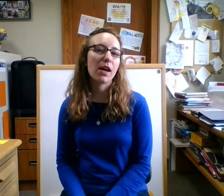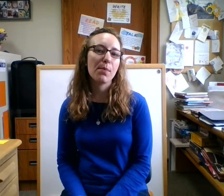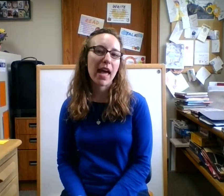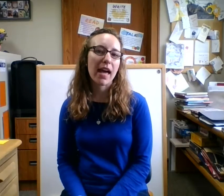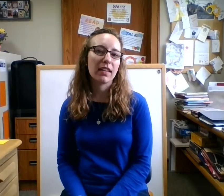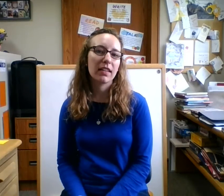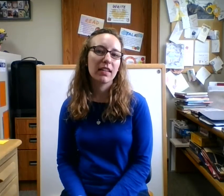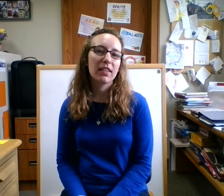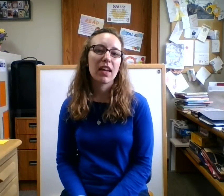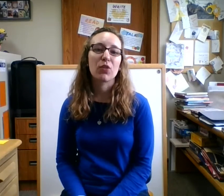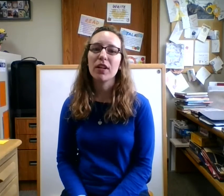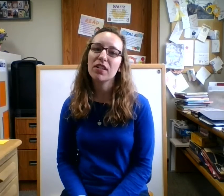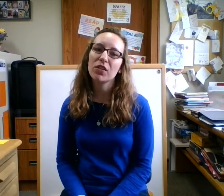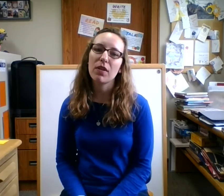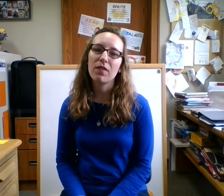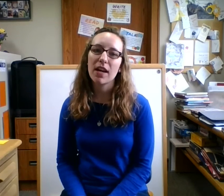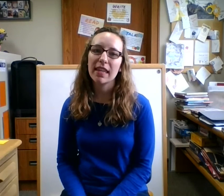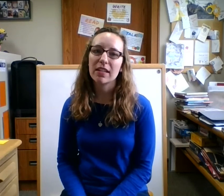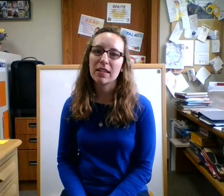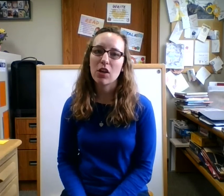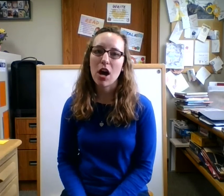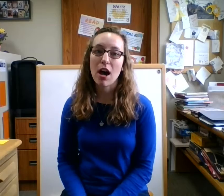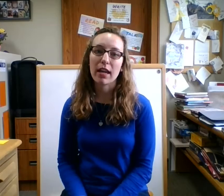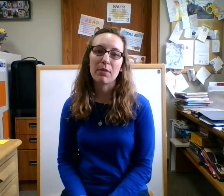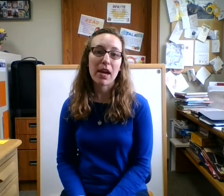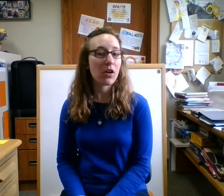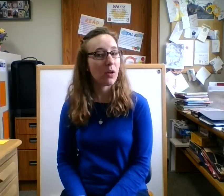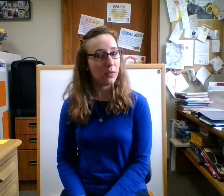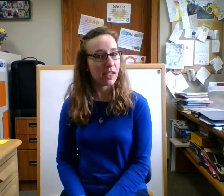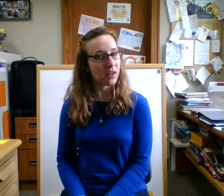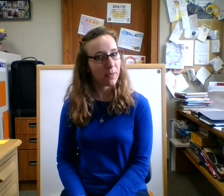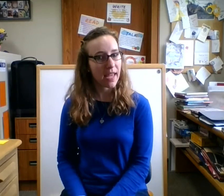come back and we're going to do a fun little song and make our own little band